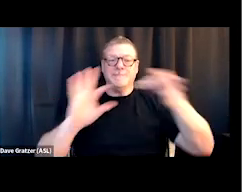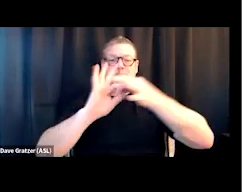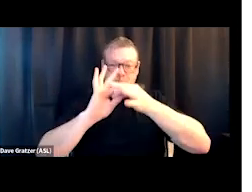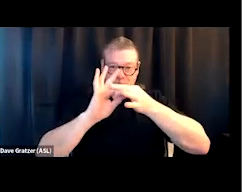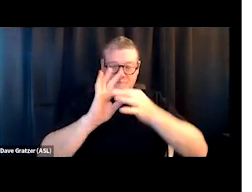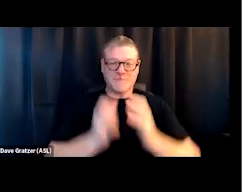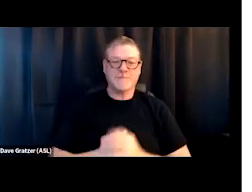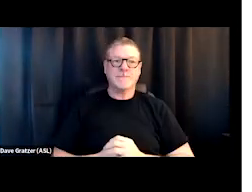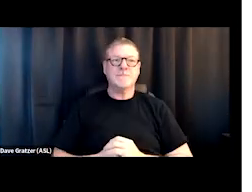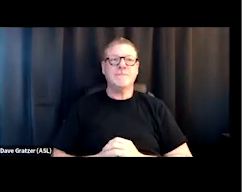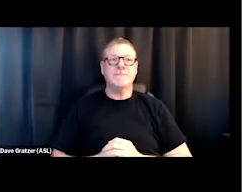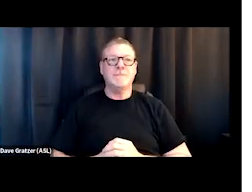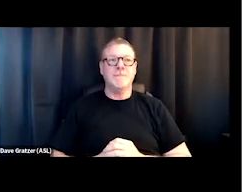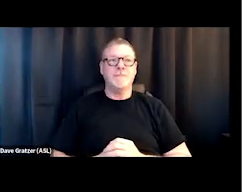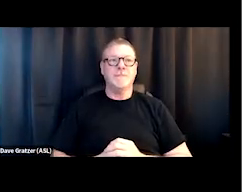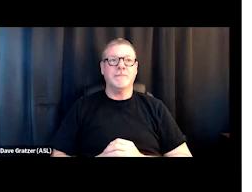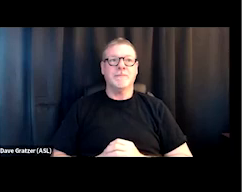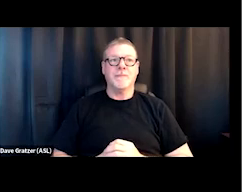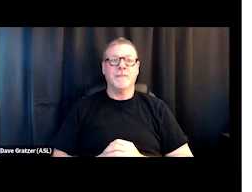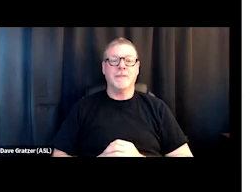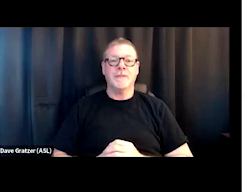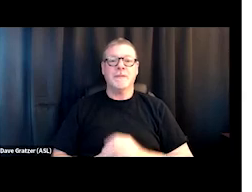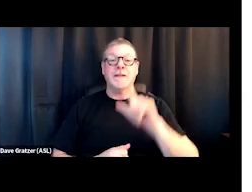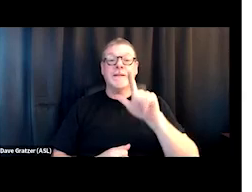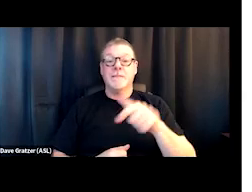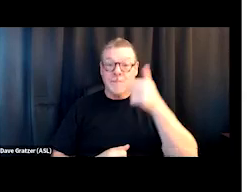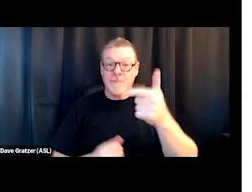of Aspire Indiana. So the next slide tells you a little bit about,